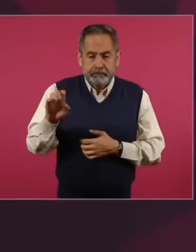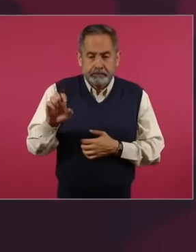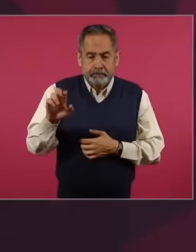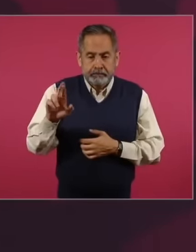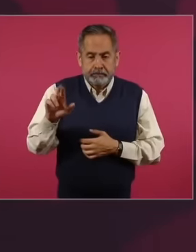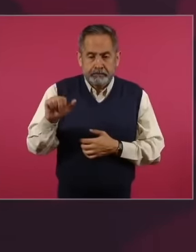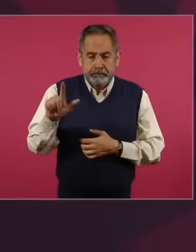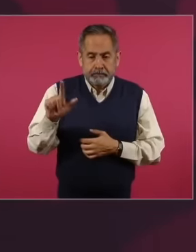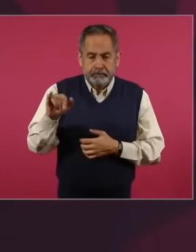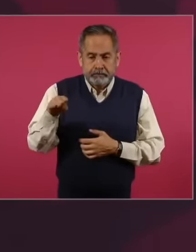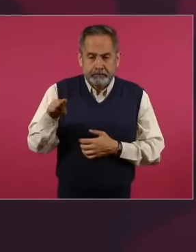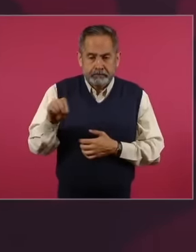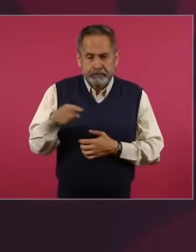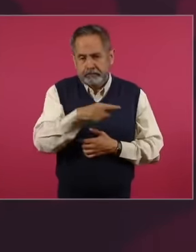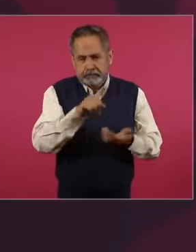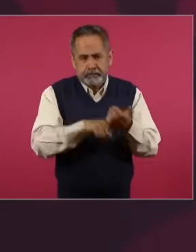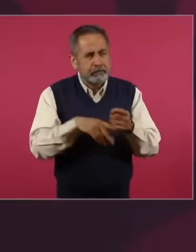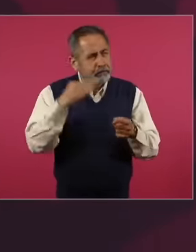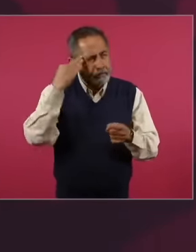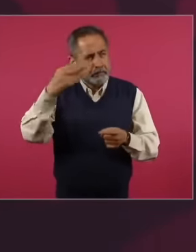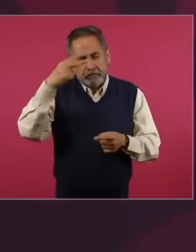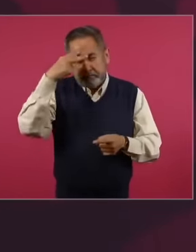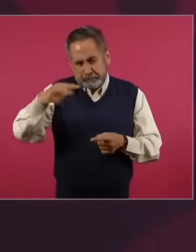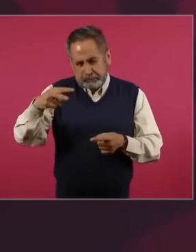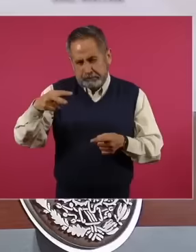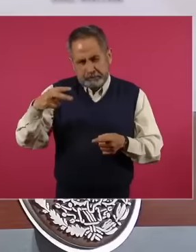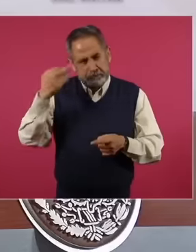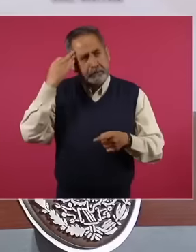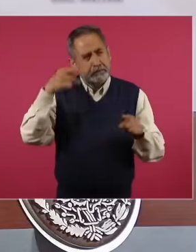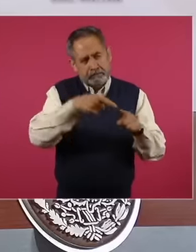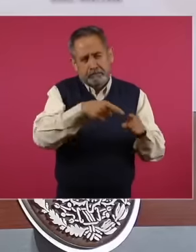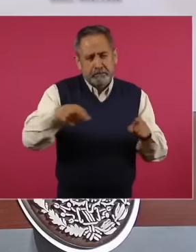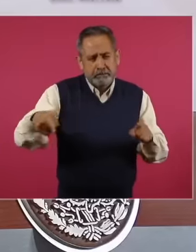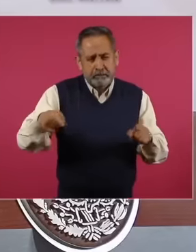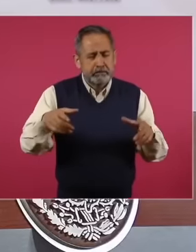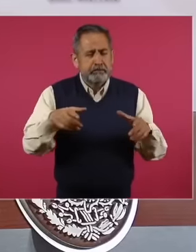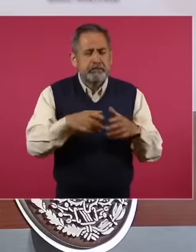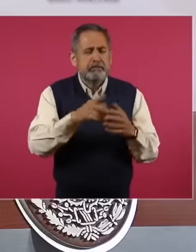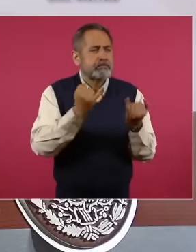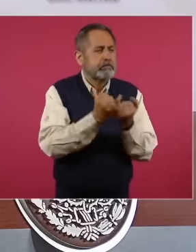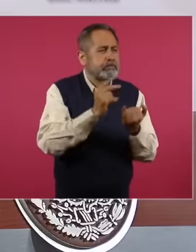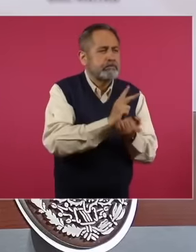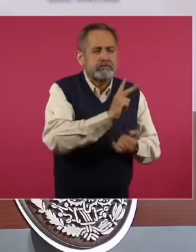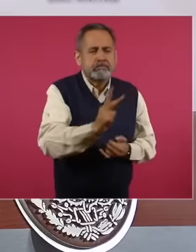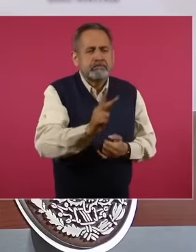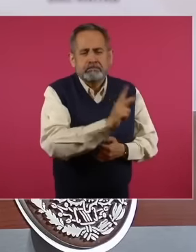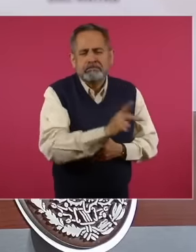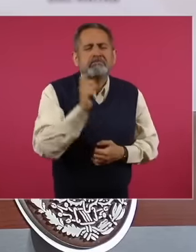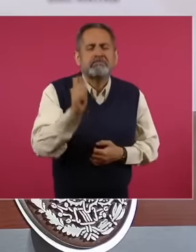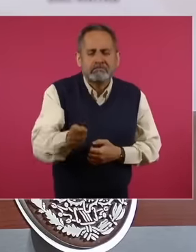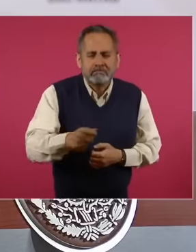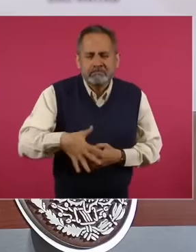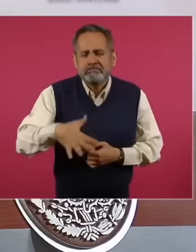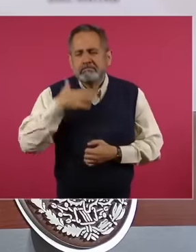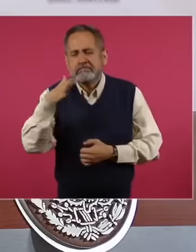at least in Mexico, is undoubtedly synonymous with corruption